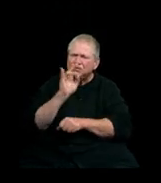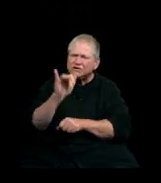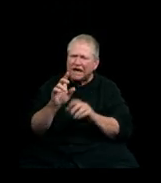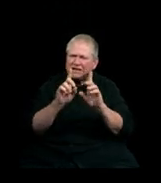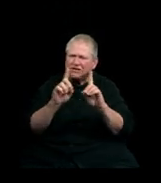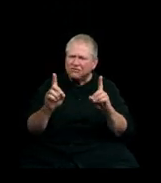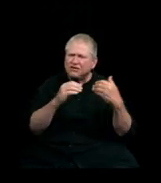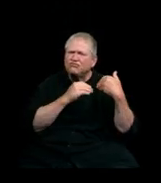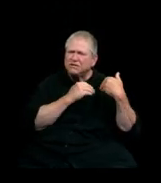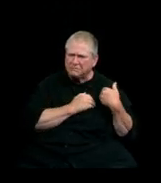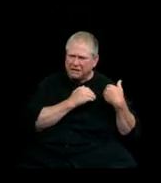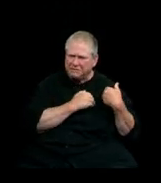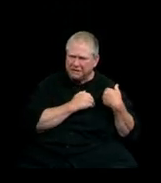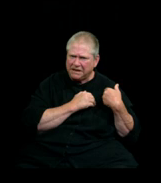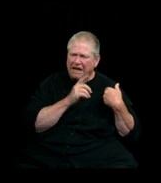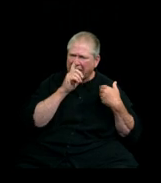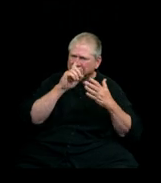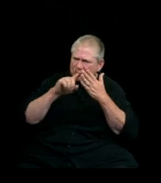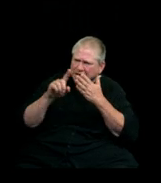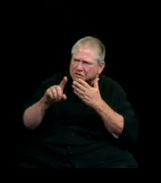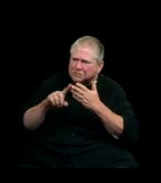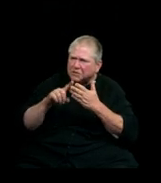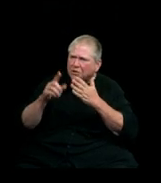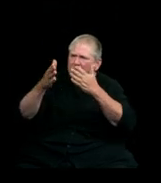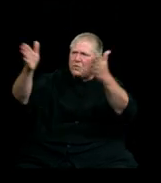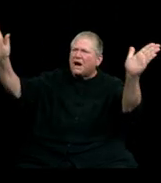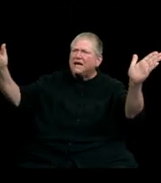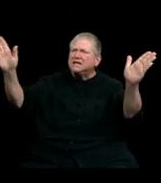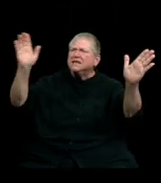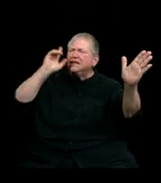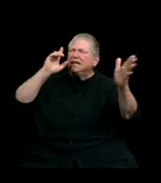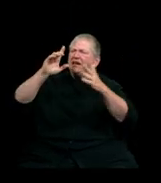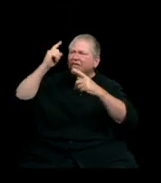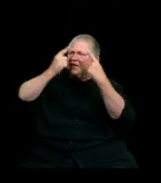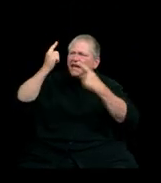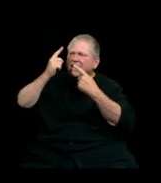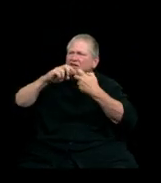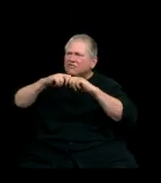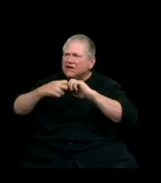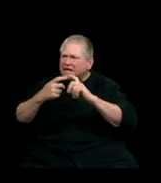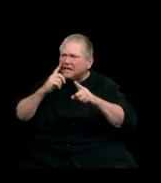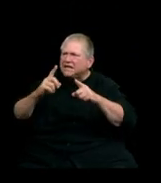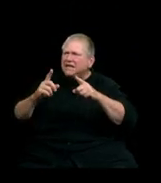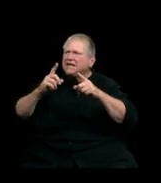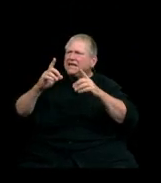as you explore widely, think critically, communicate clearly, and connect ideas creatively